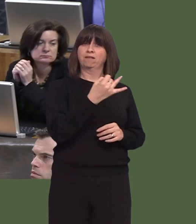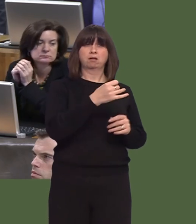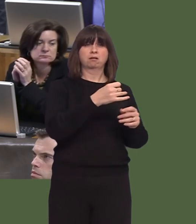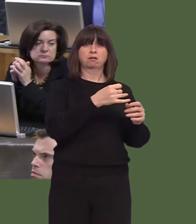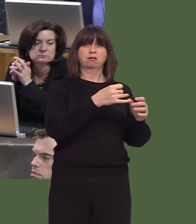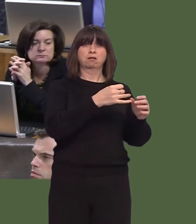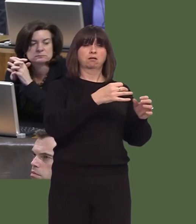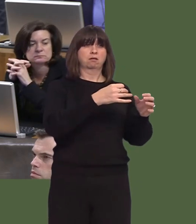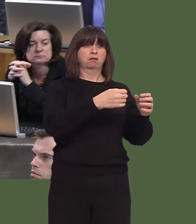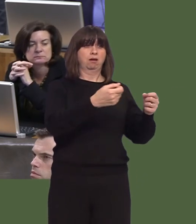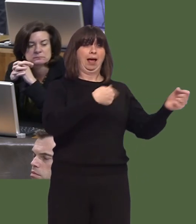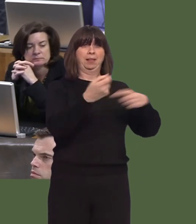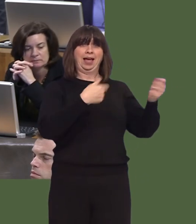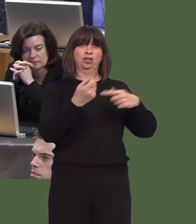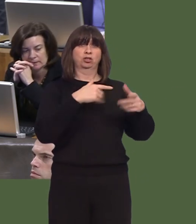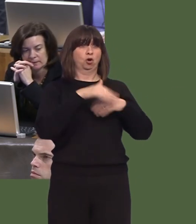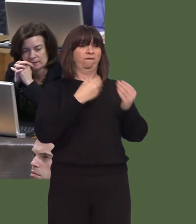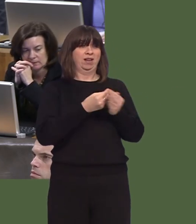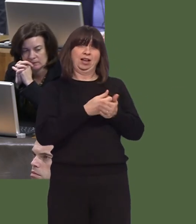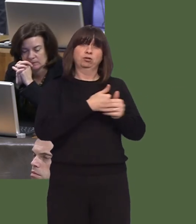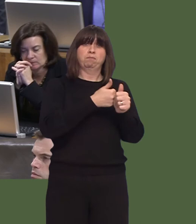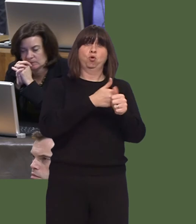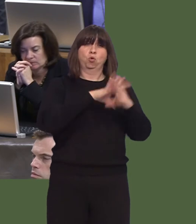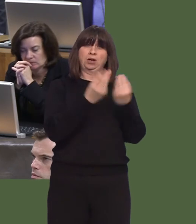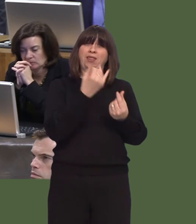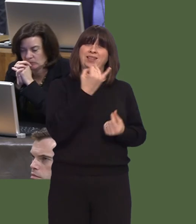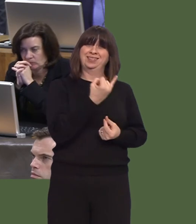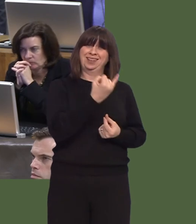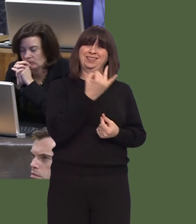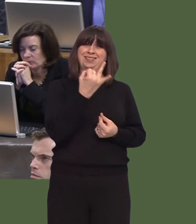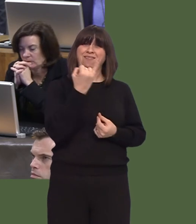from Port Talbot Waterfront were awarded financial support to a total value of £676,000 to help